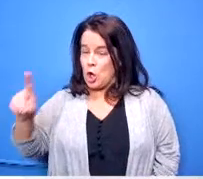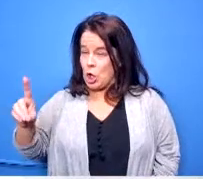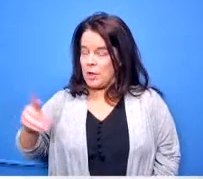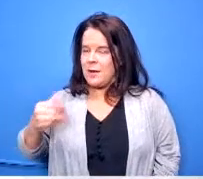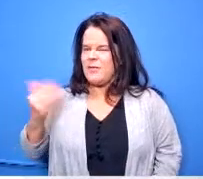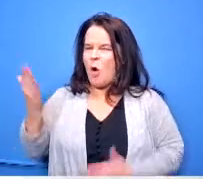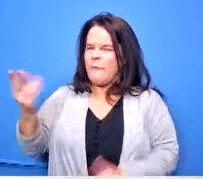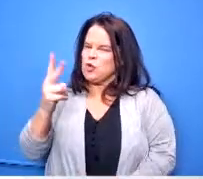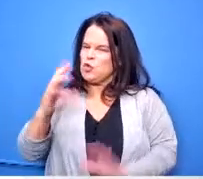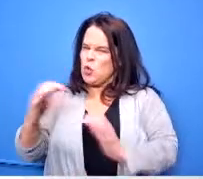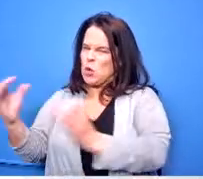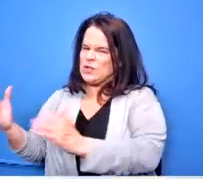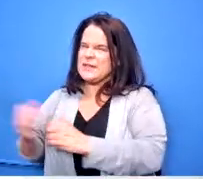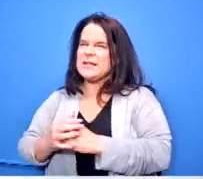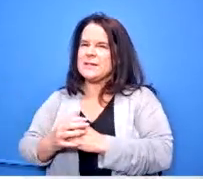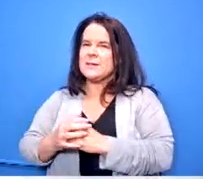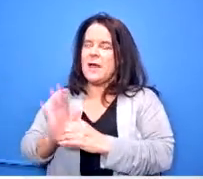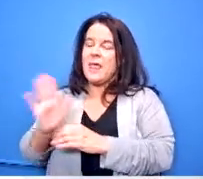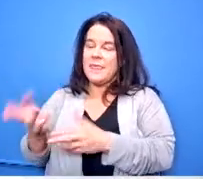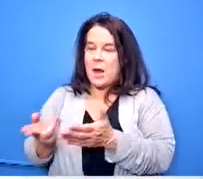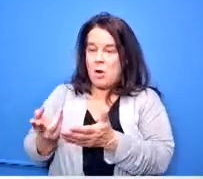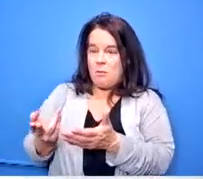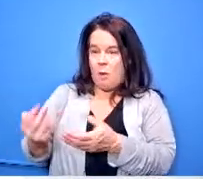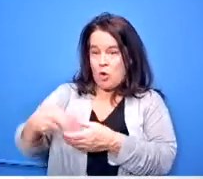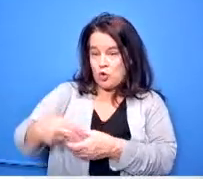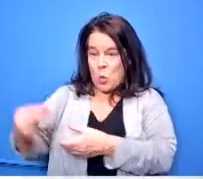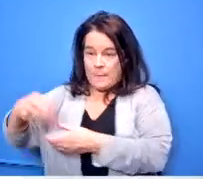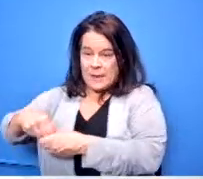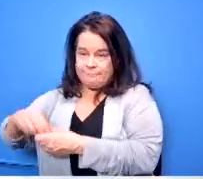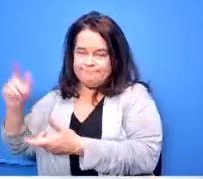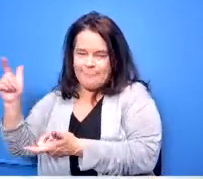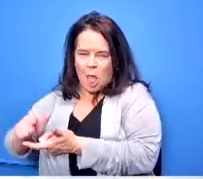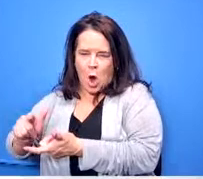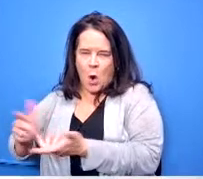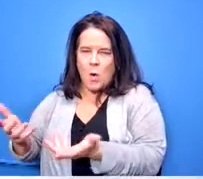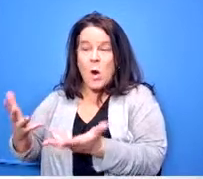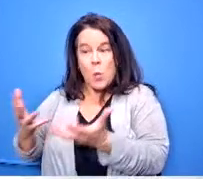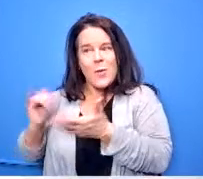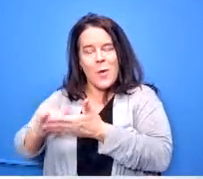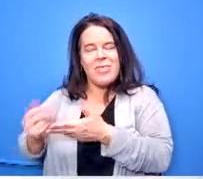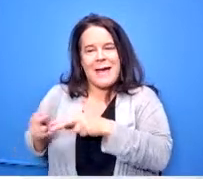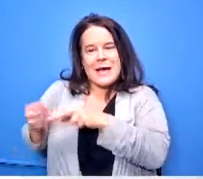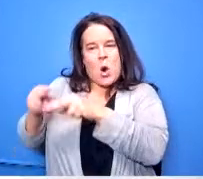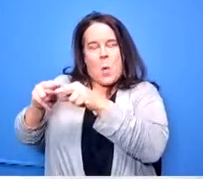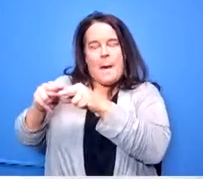their enrollment is low we'd certainly like that enrollment to go up and the others are